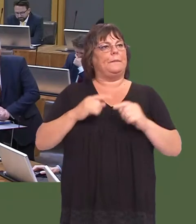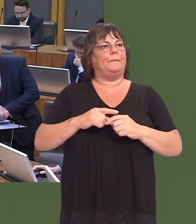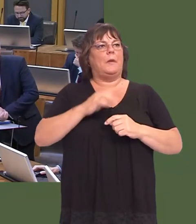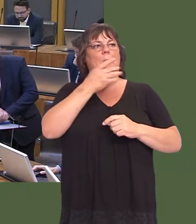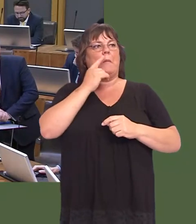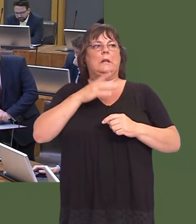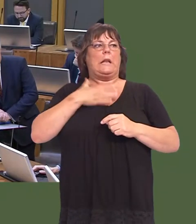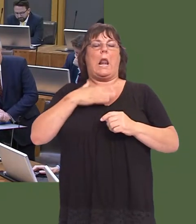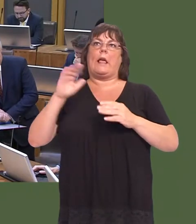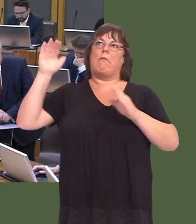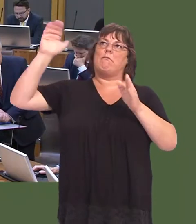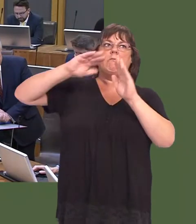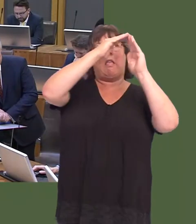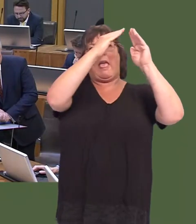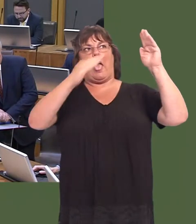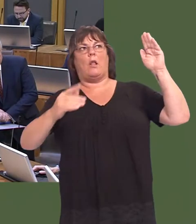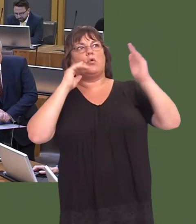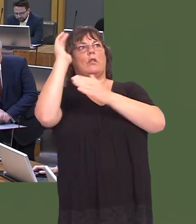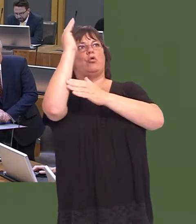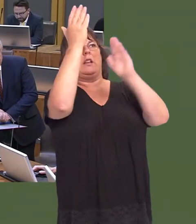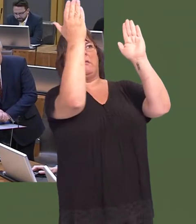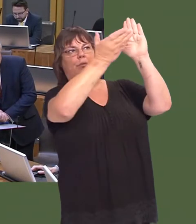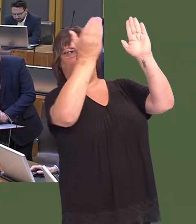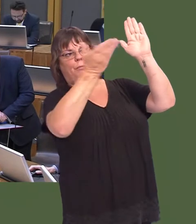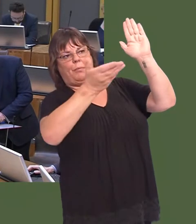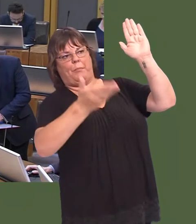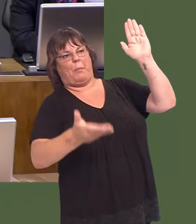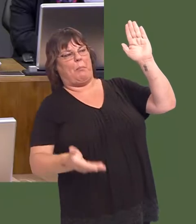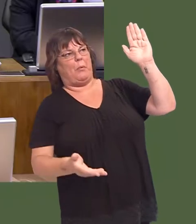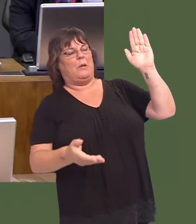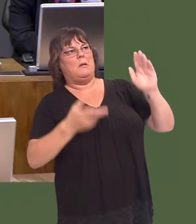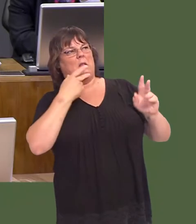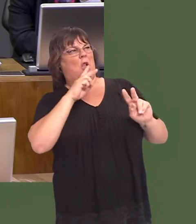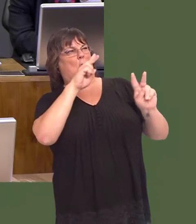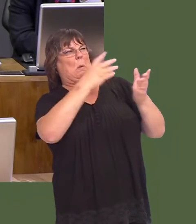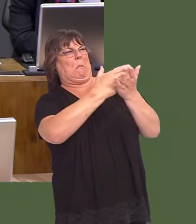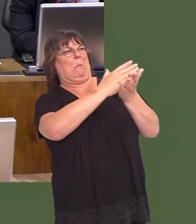was clear felling and what they saw as the scars that were left on mountainsides as a result.